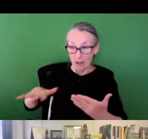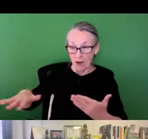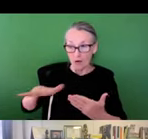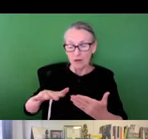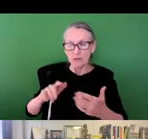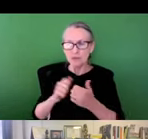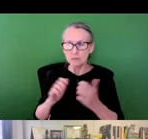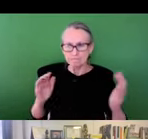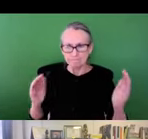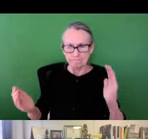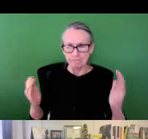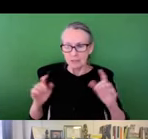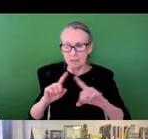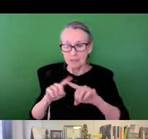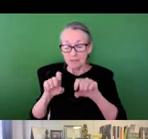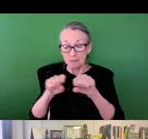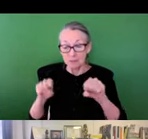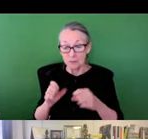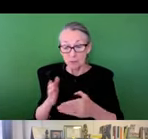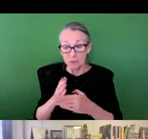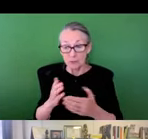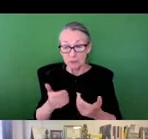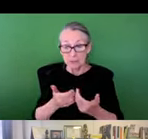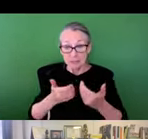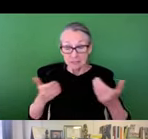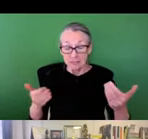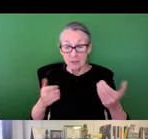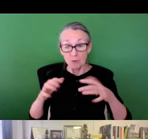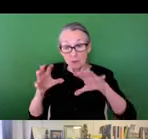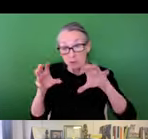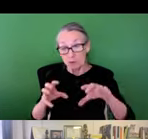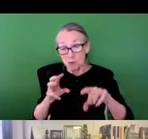we take a comprehensive approach to not only understand across different types of systems